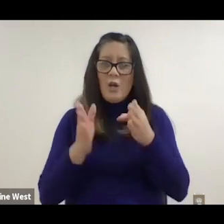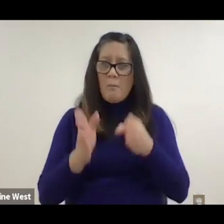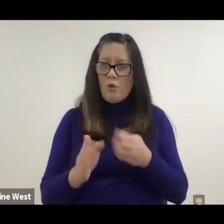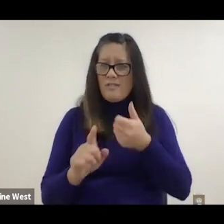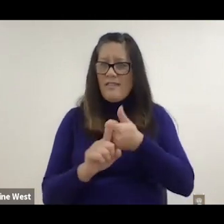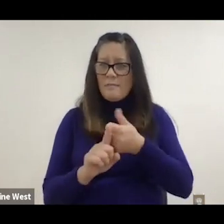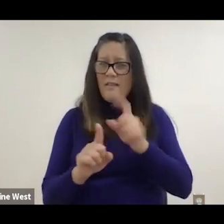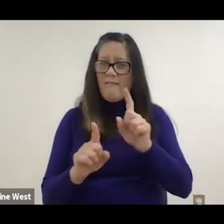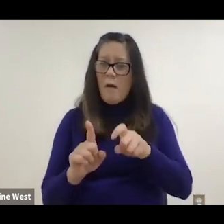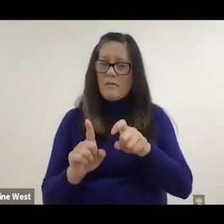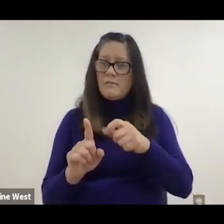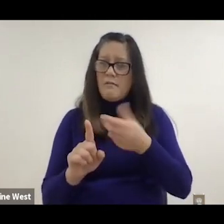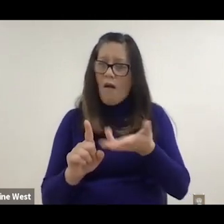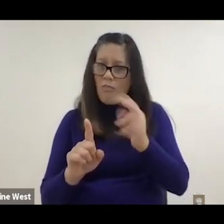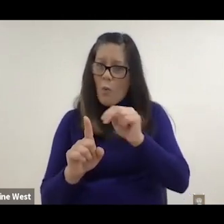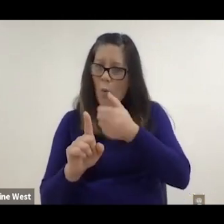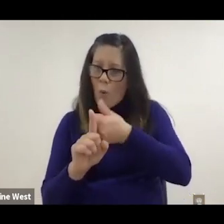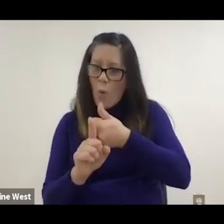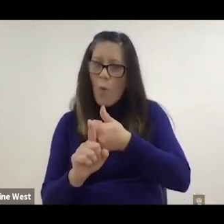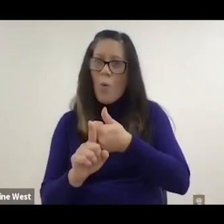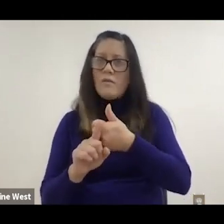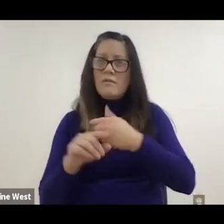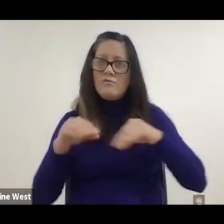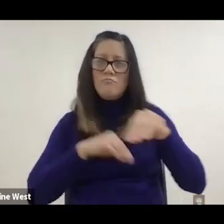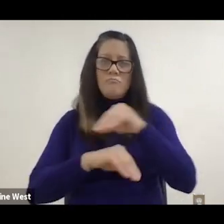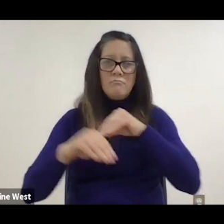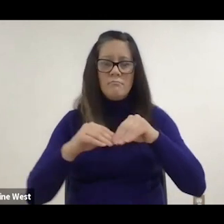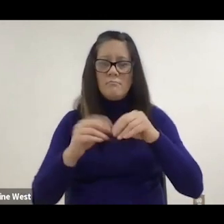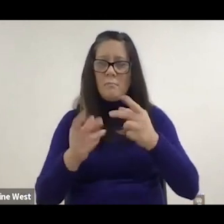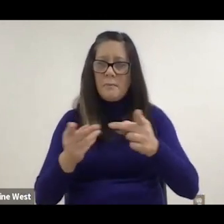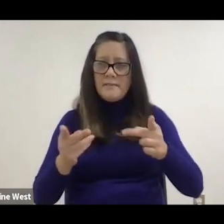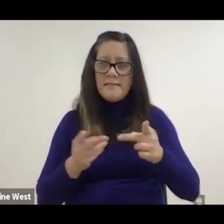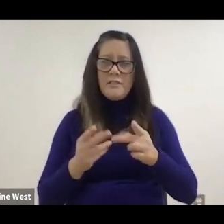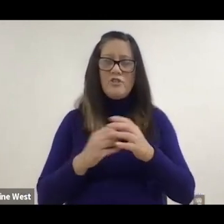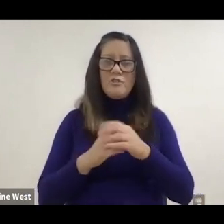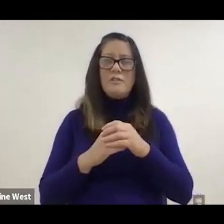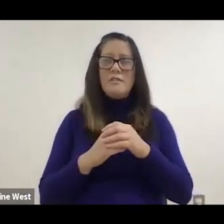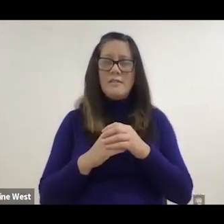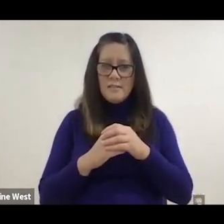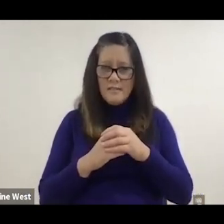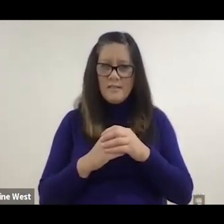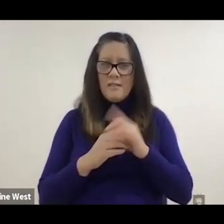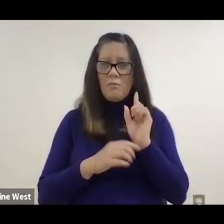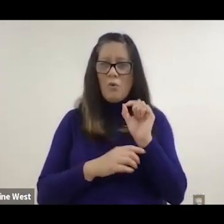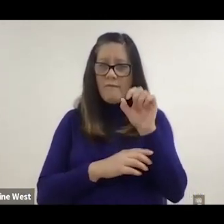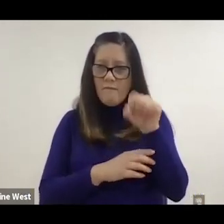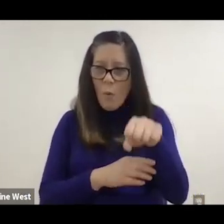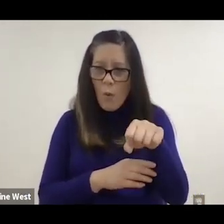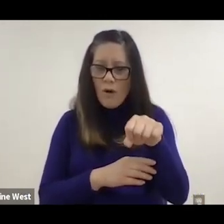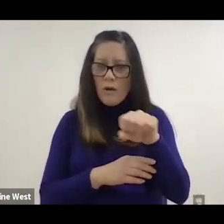reposition themselves so to a wheelchair push up or lean forward or lean sideways.